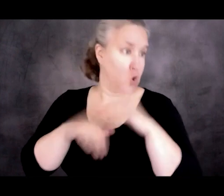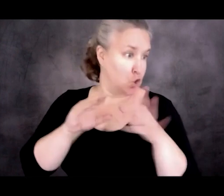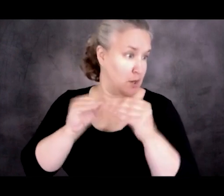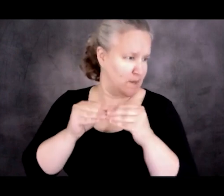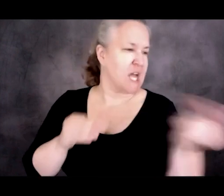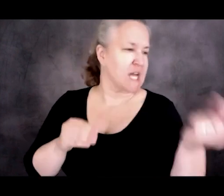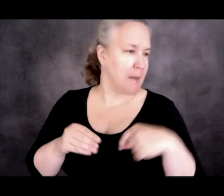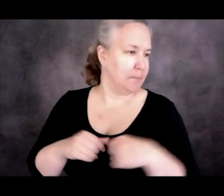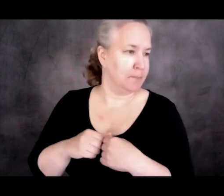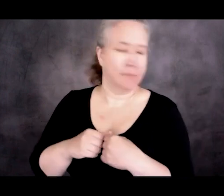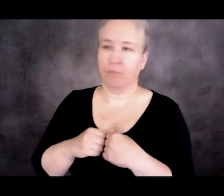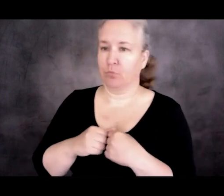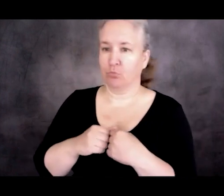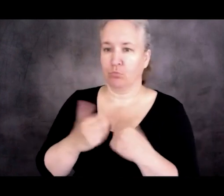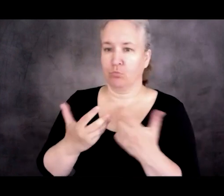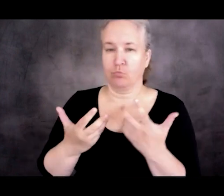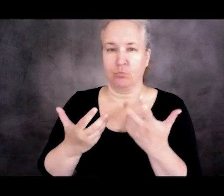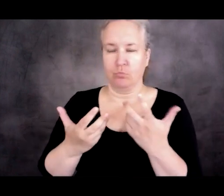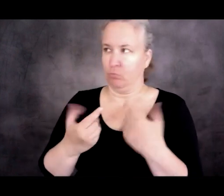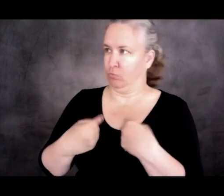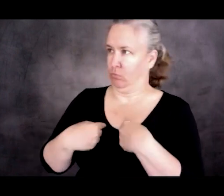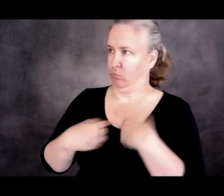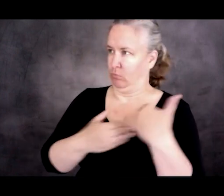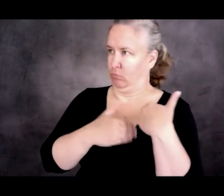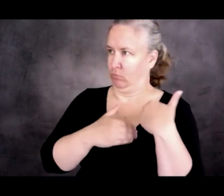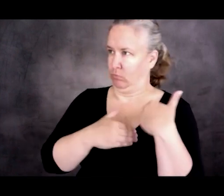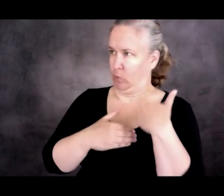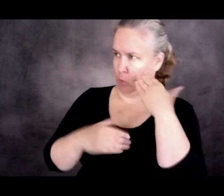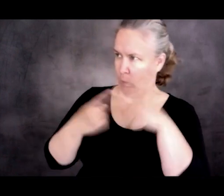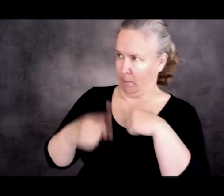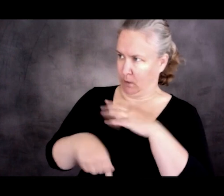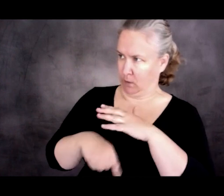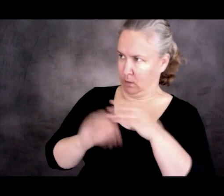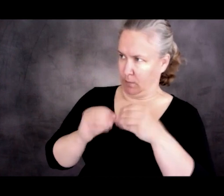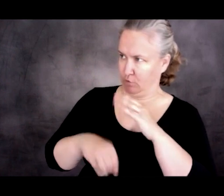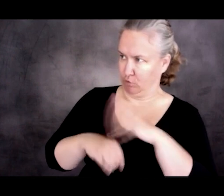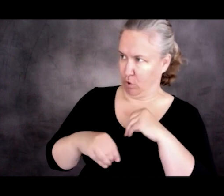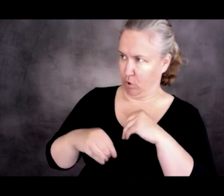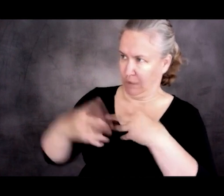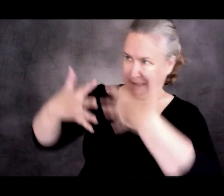and you're responsible for keeping track of where you are in the queue and when you're going to be called.